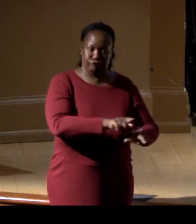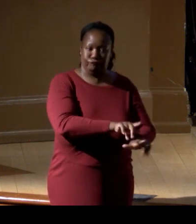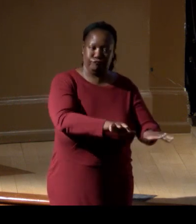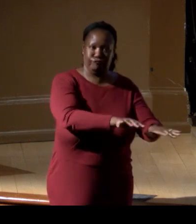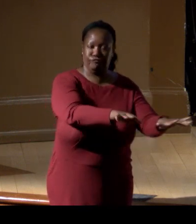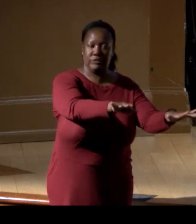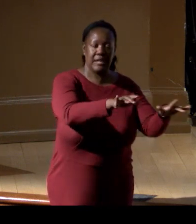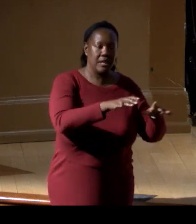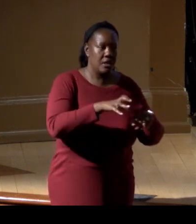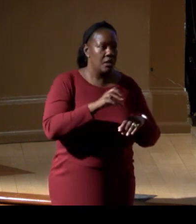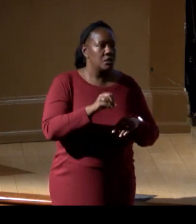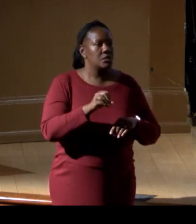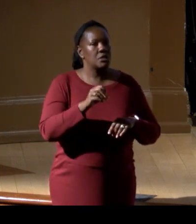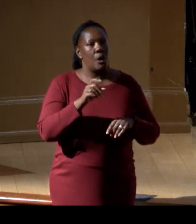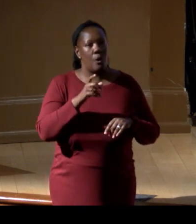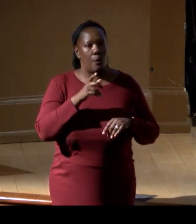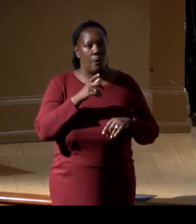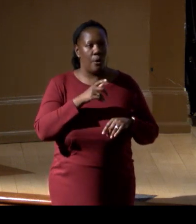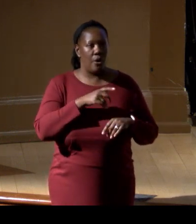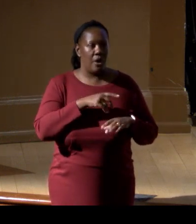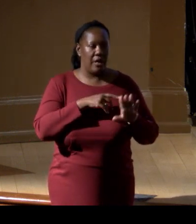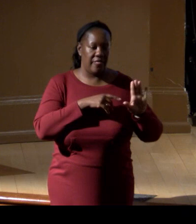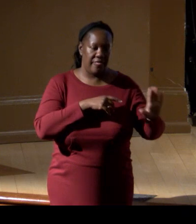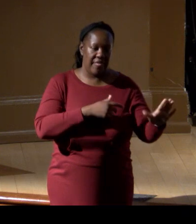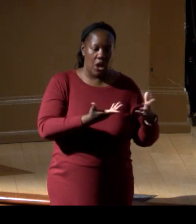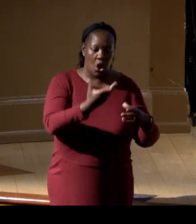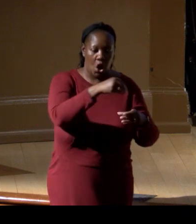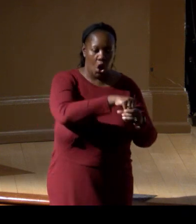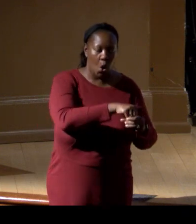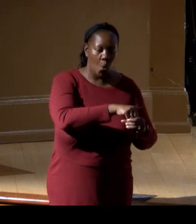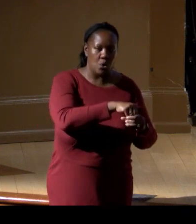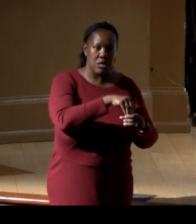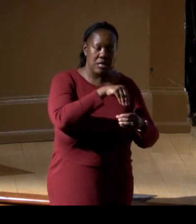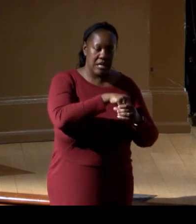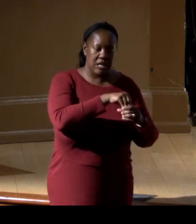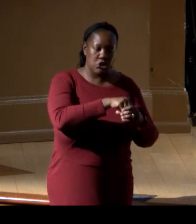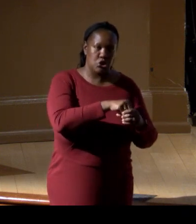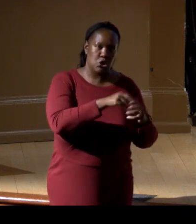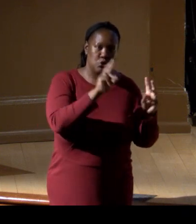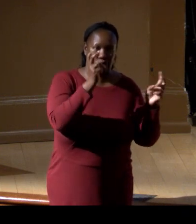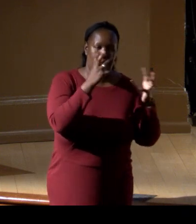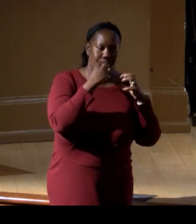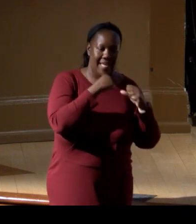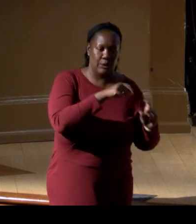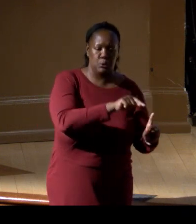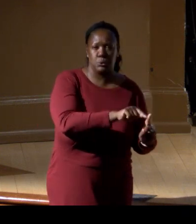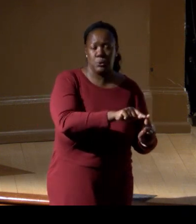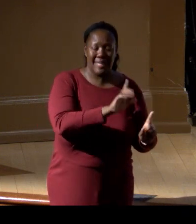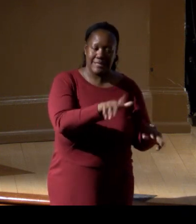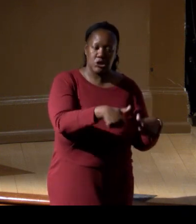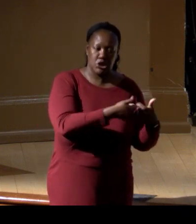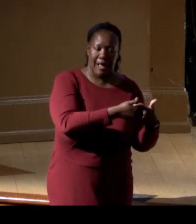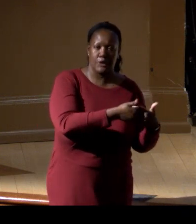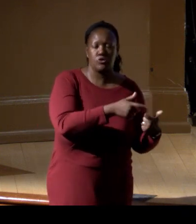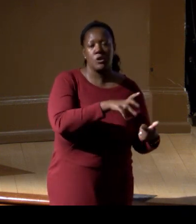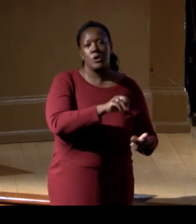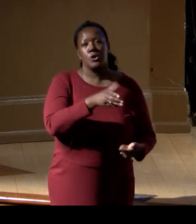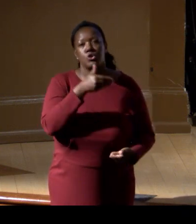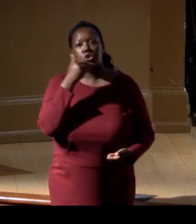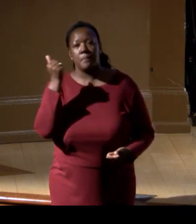but also they have their own internal dynamism, it's challenging, and the best we can do now is put trackers on them,